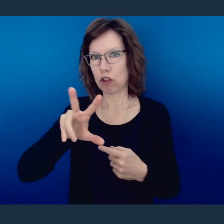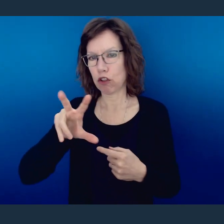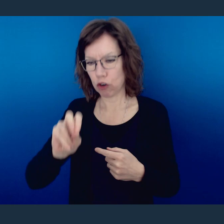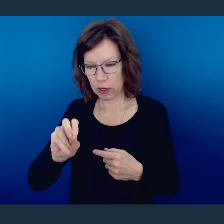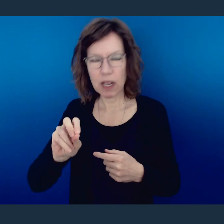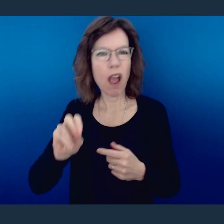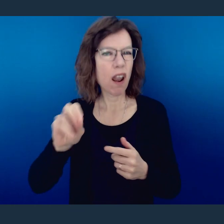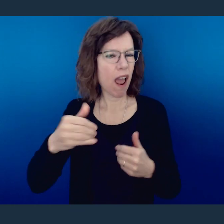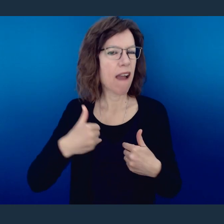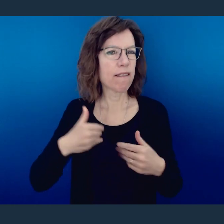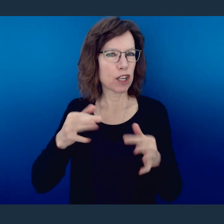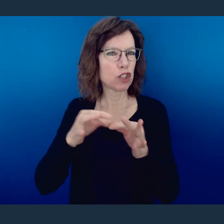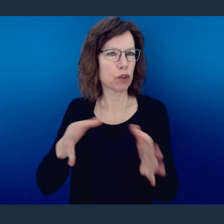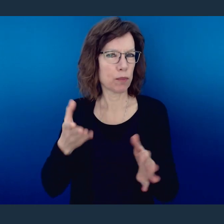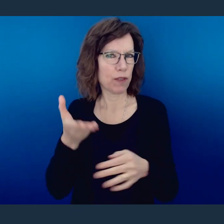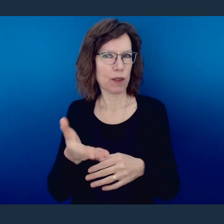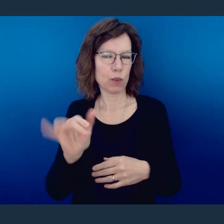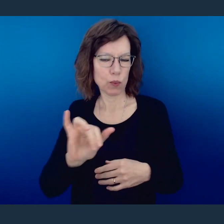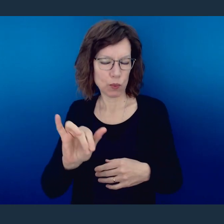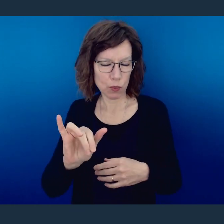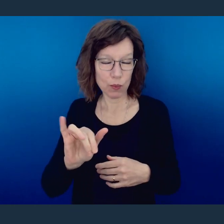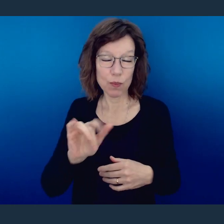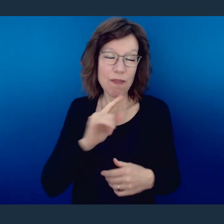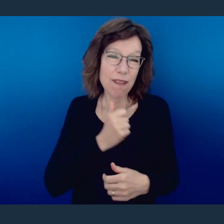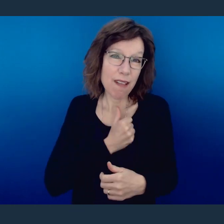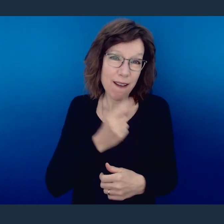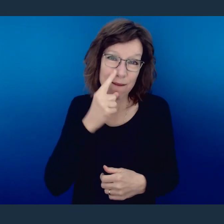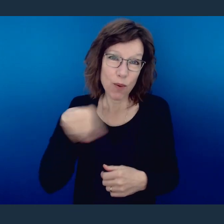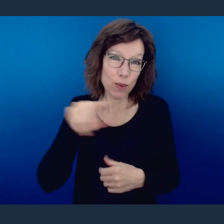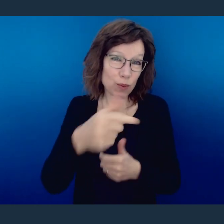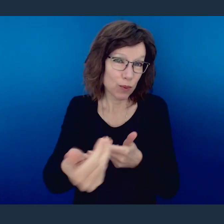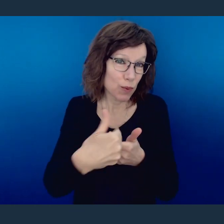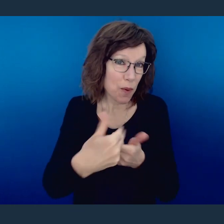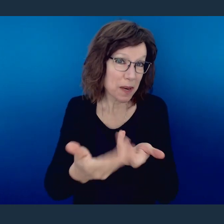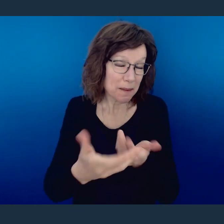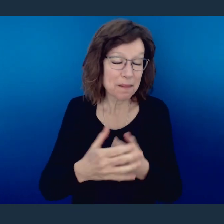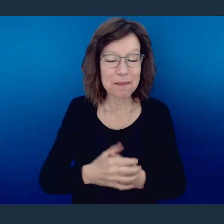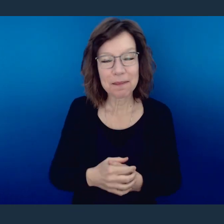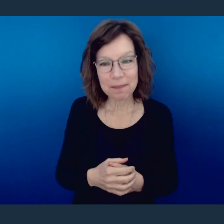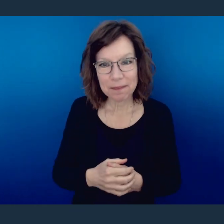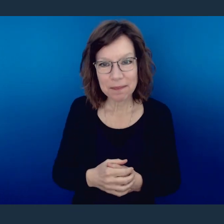and interpreting services will be provided. We would love to have you join us.